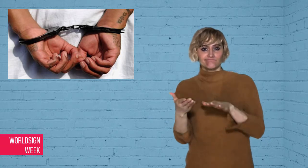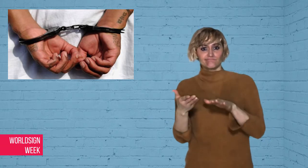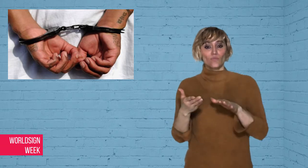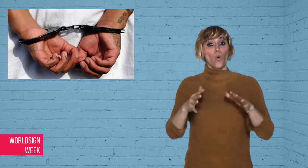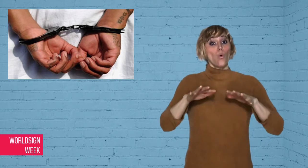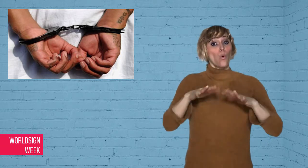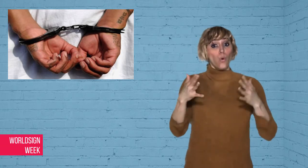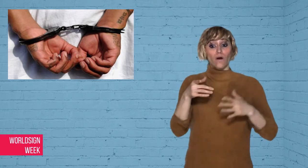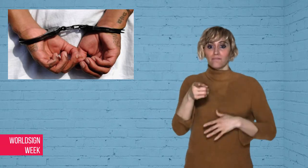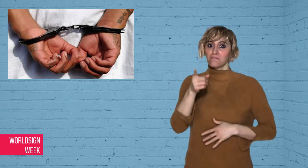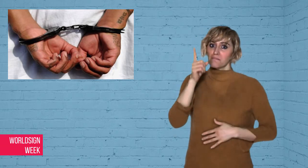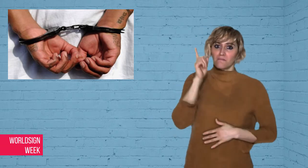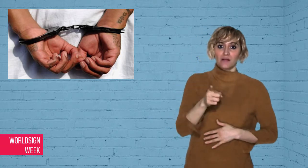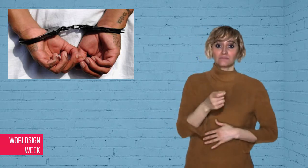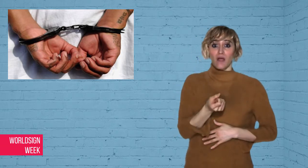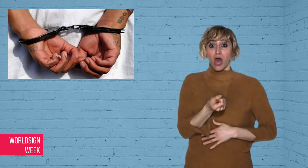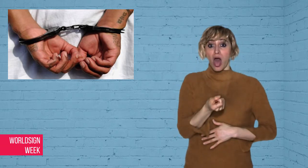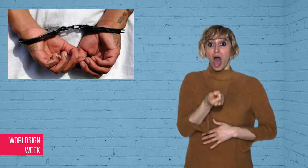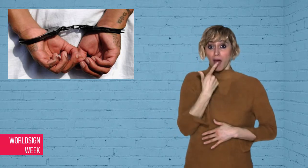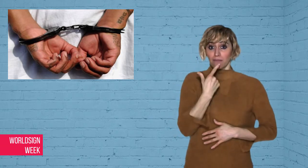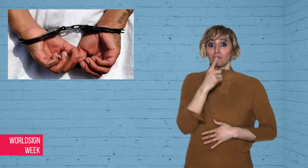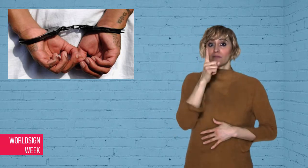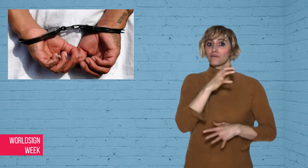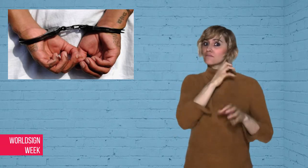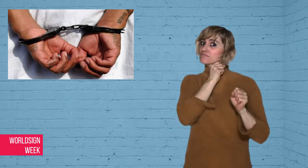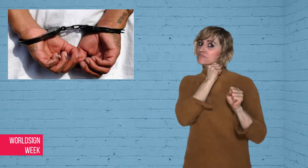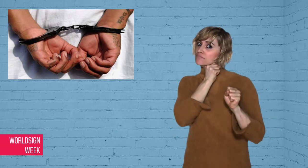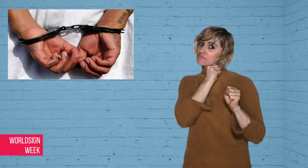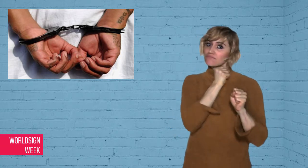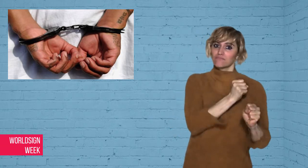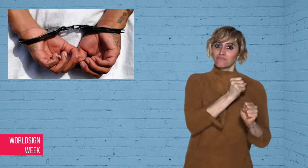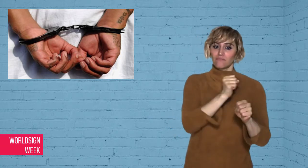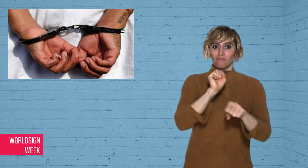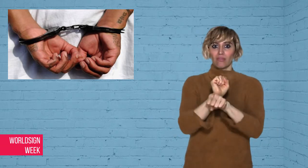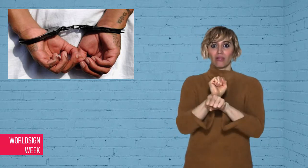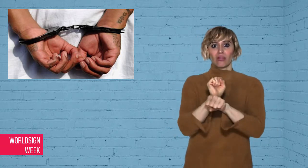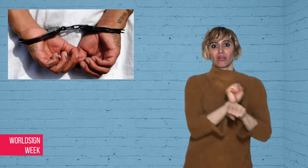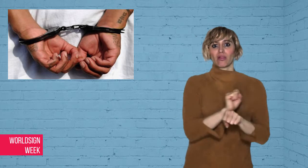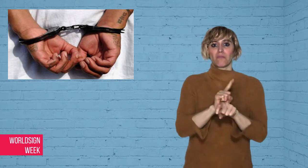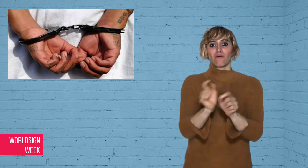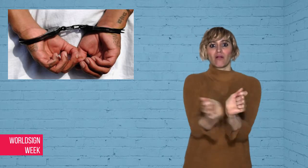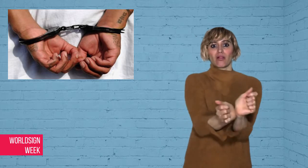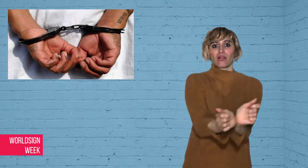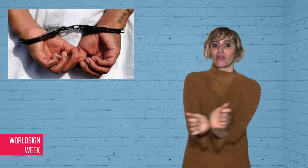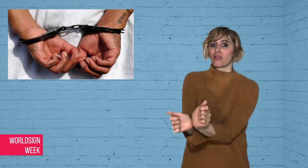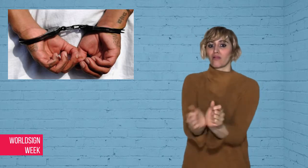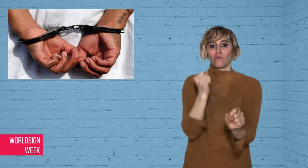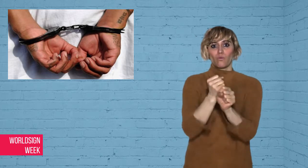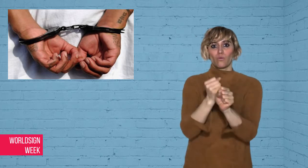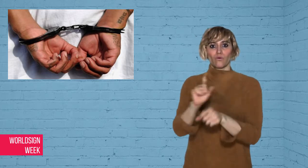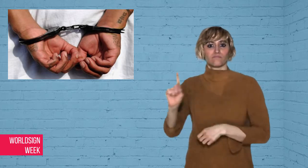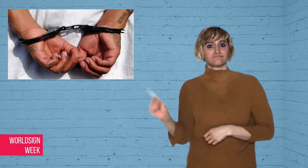is controversial and debated around the